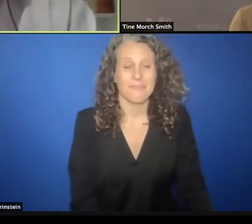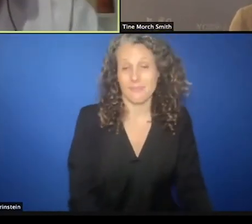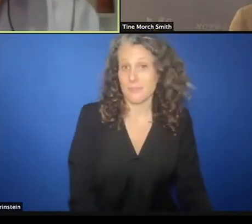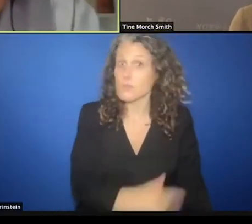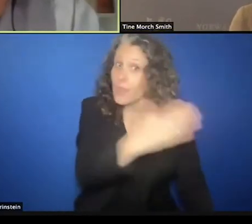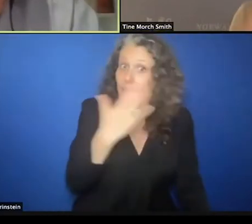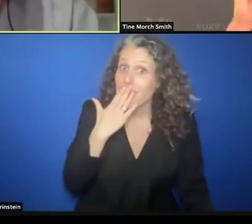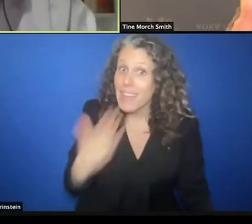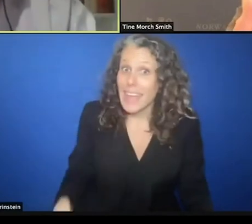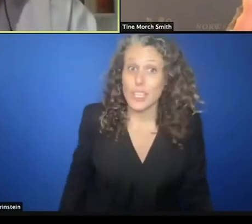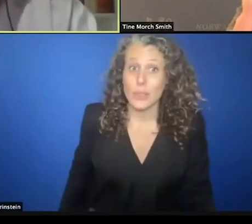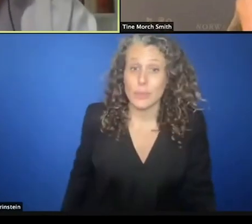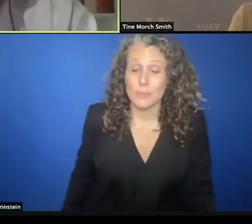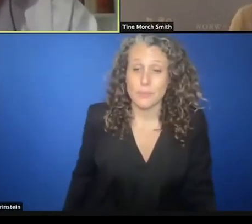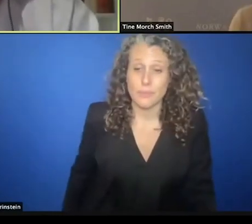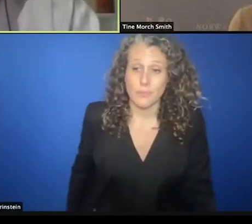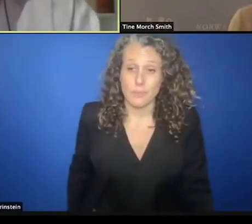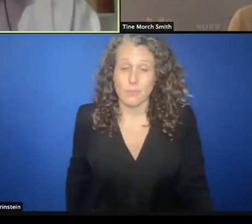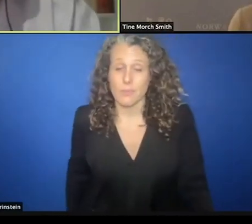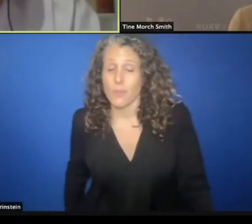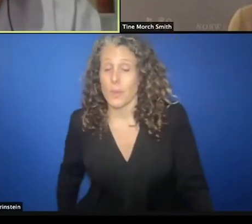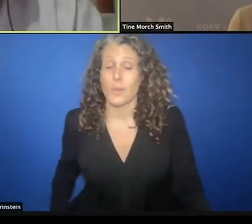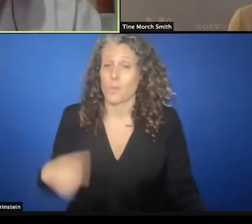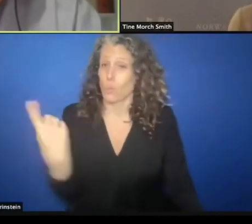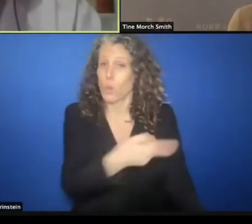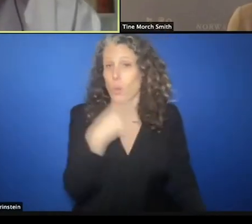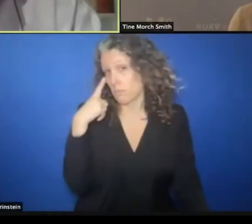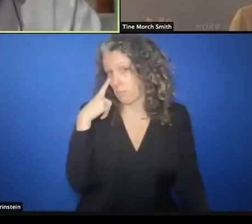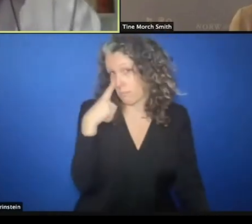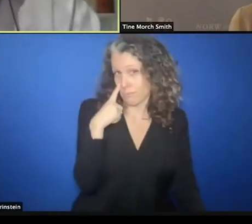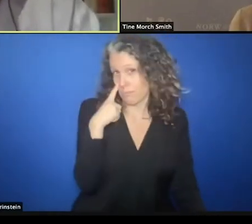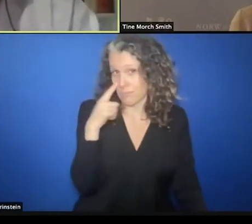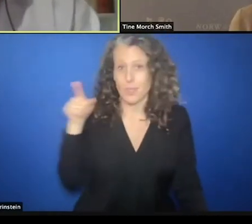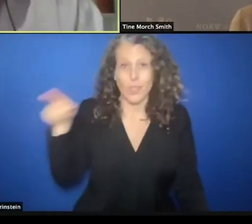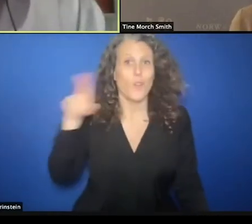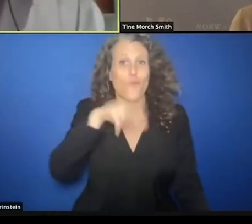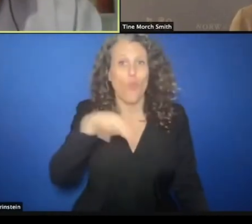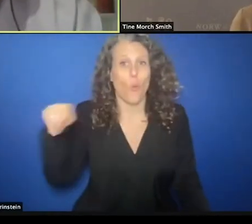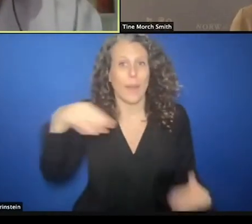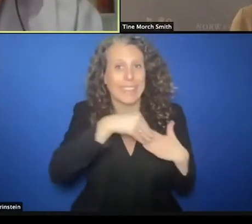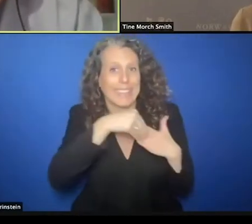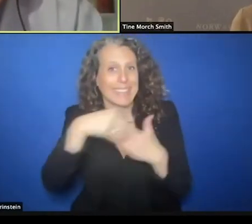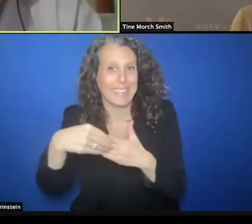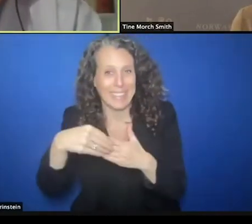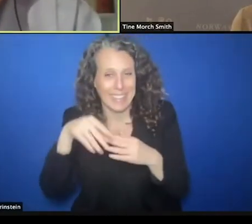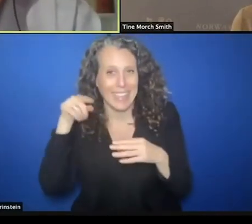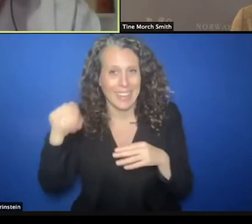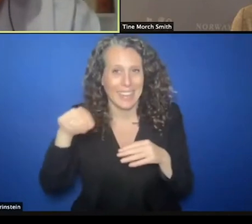we will be keeping a very close eye on Norway's championing in the security council of protection